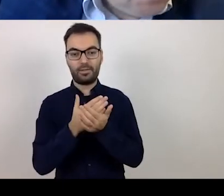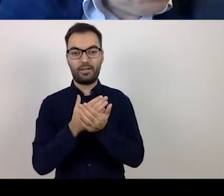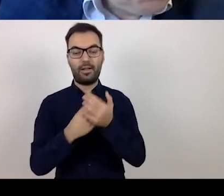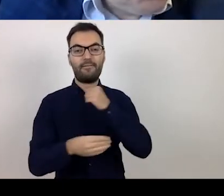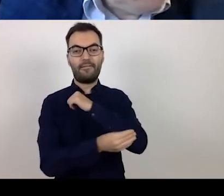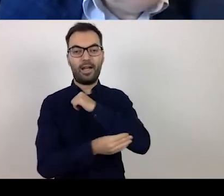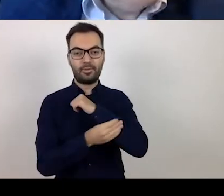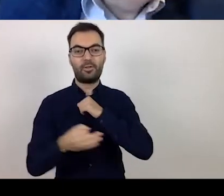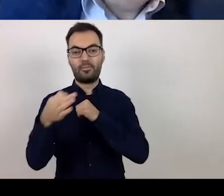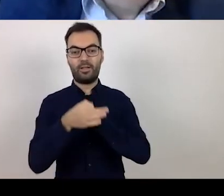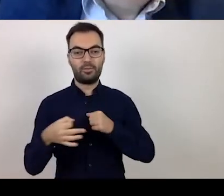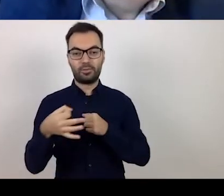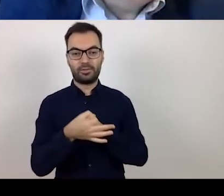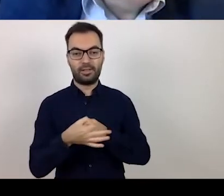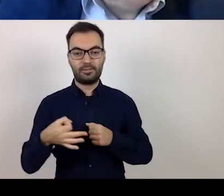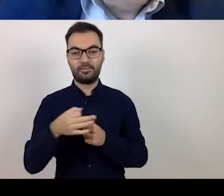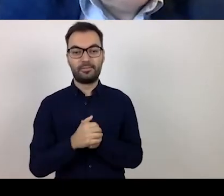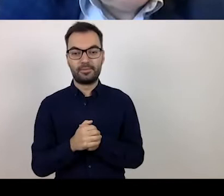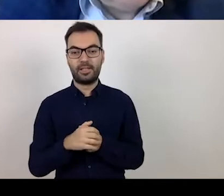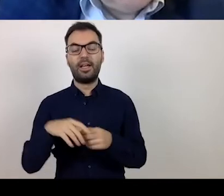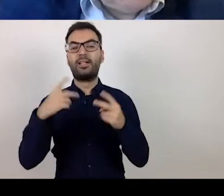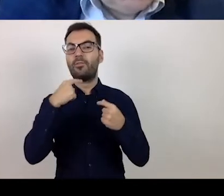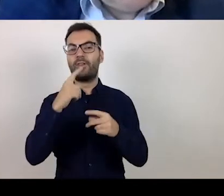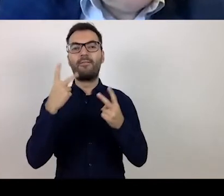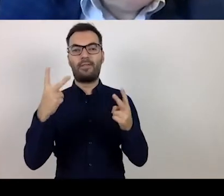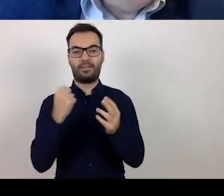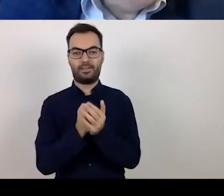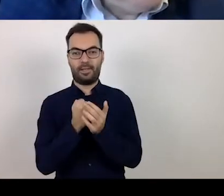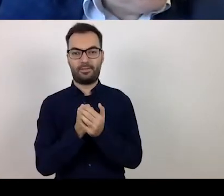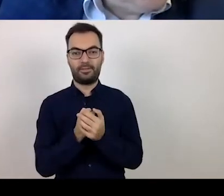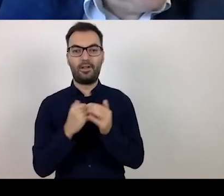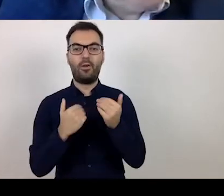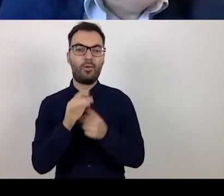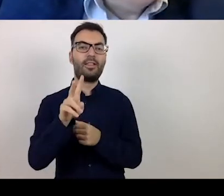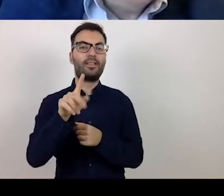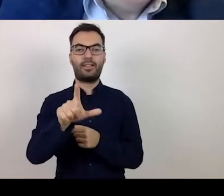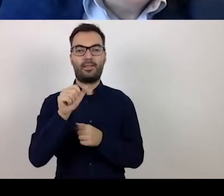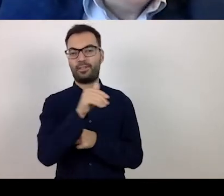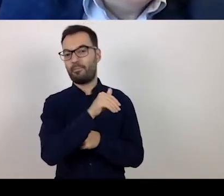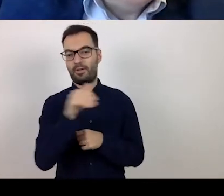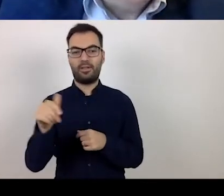I want to draw your attention to a fundamental aspect. Over 200 million, 227 million, to be exact,